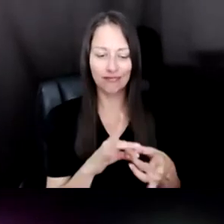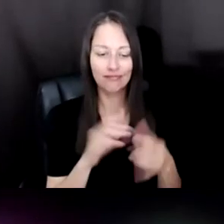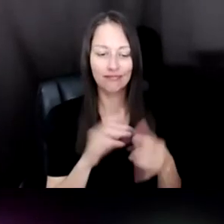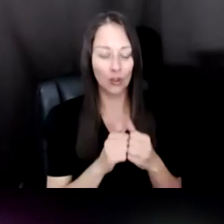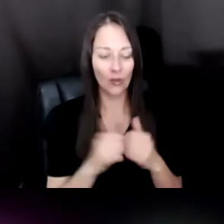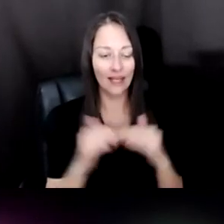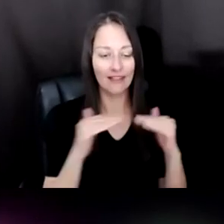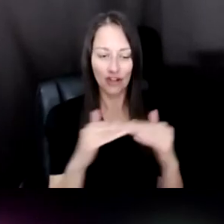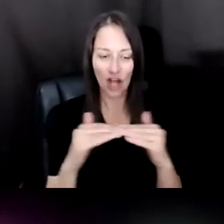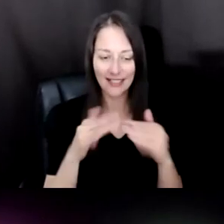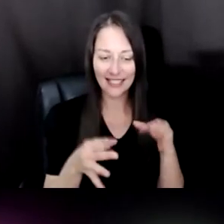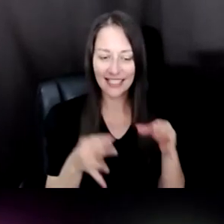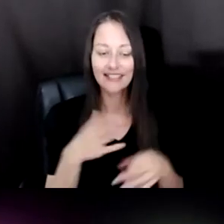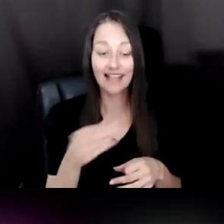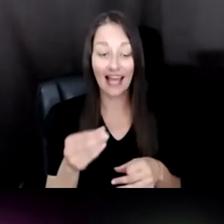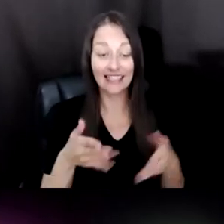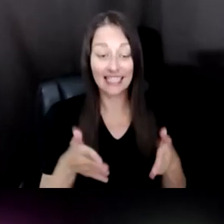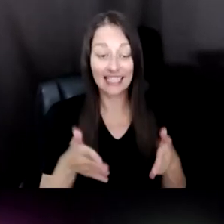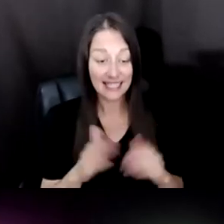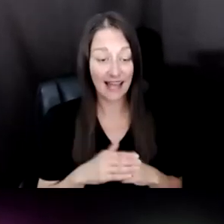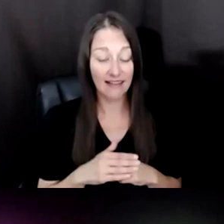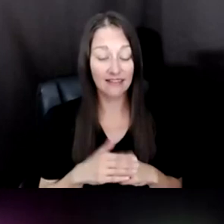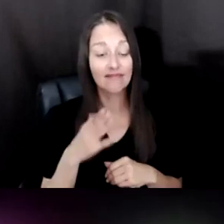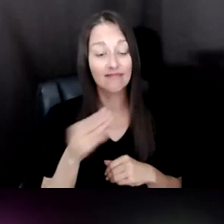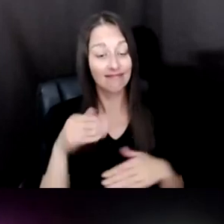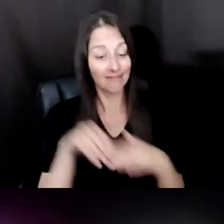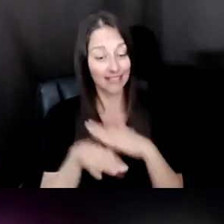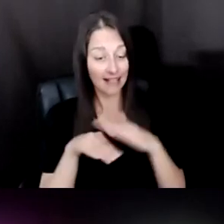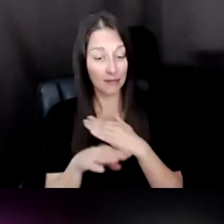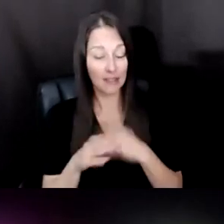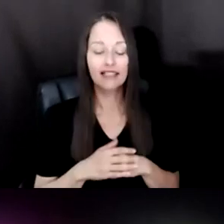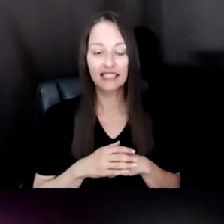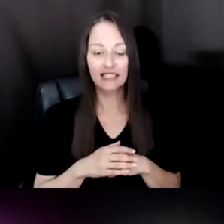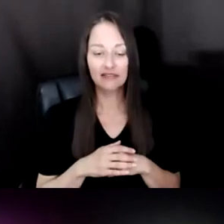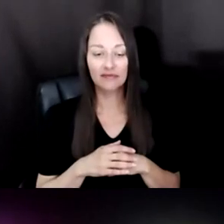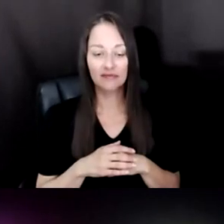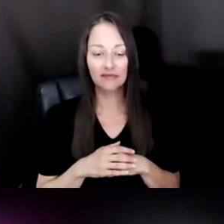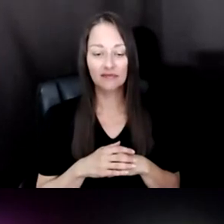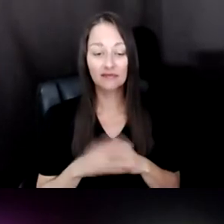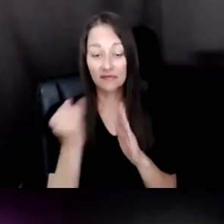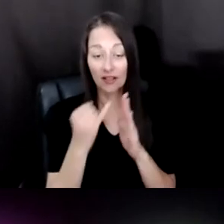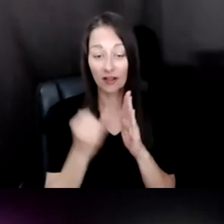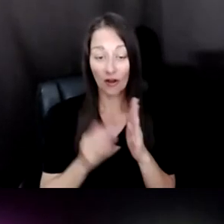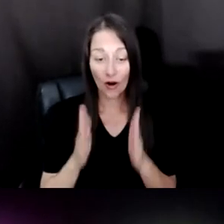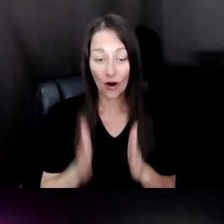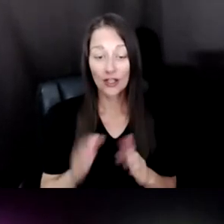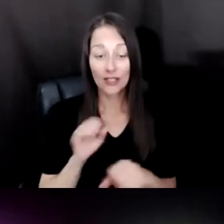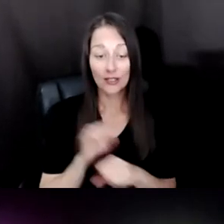AND ACCESSIBILITY. AND THE ARTISTS WORKING AT THESE INTERSECTIONS ARE DOING JUST THAT.